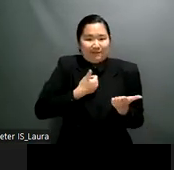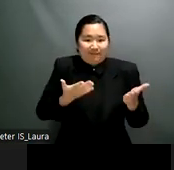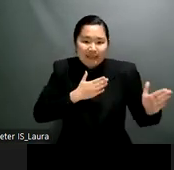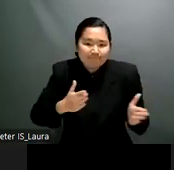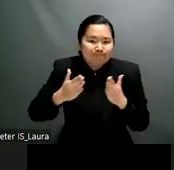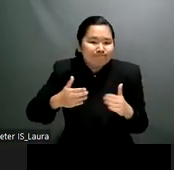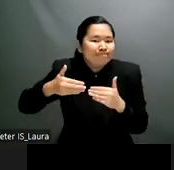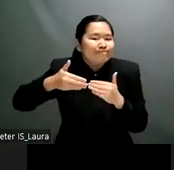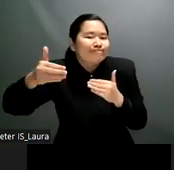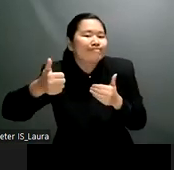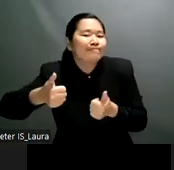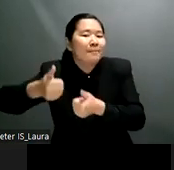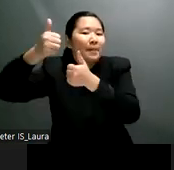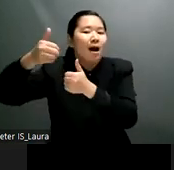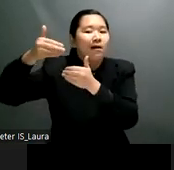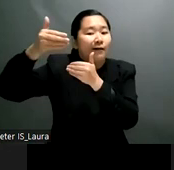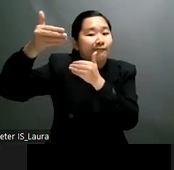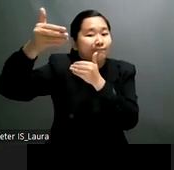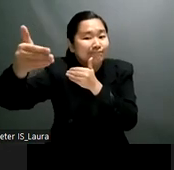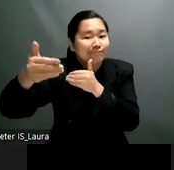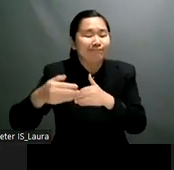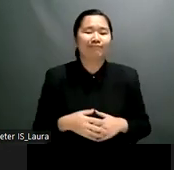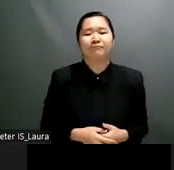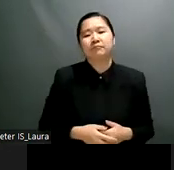and the international stability alliance with our members